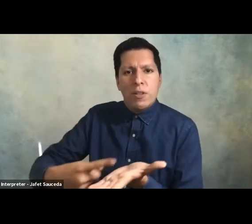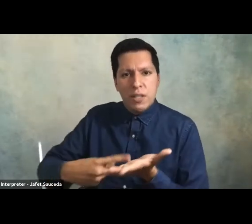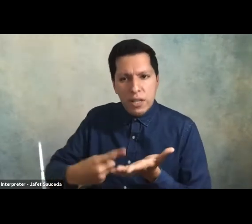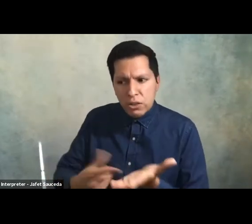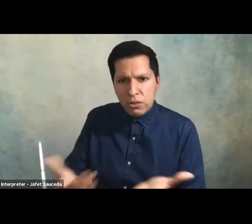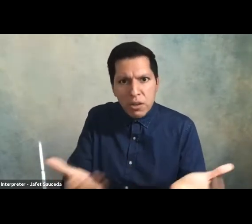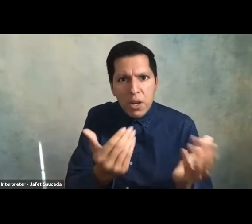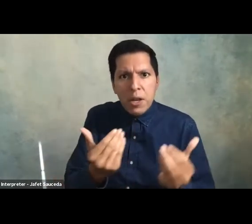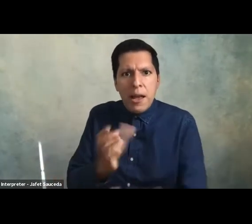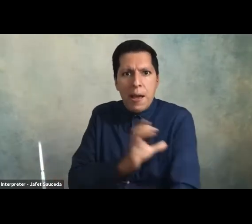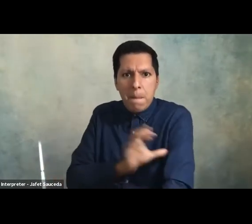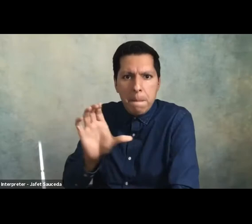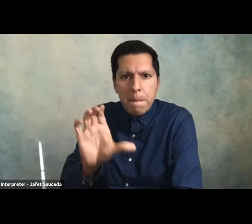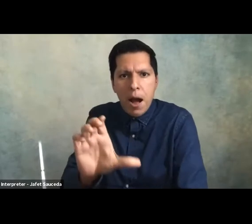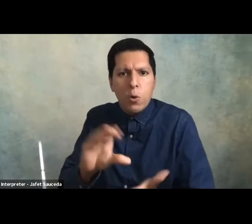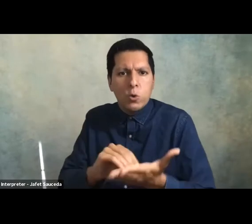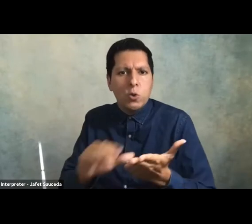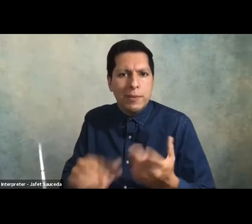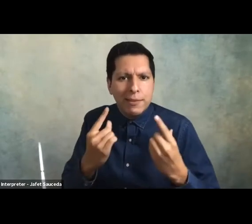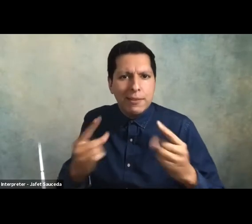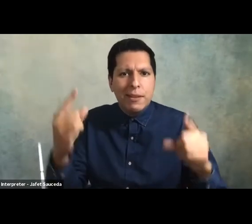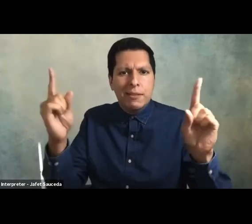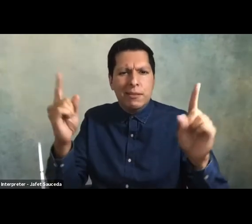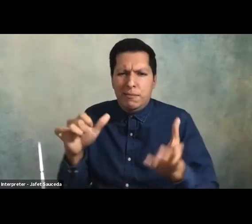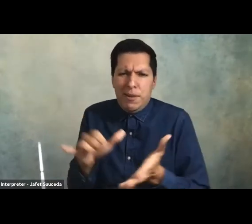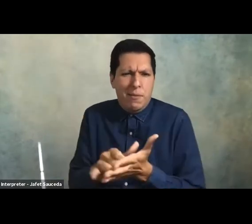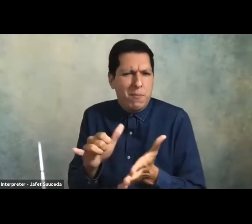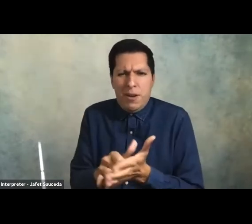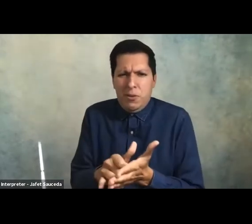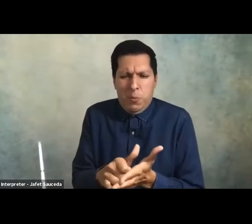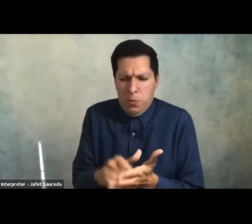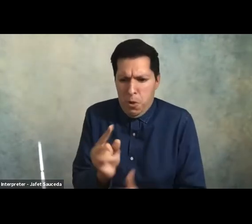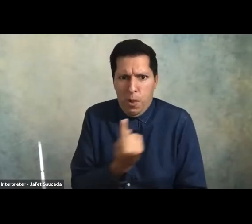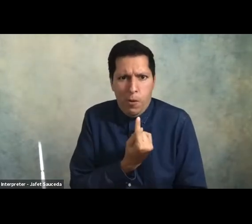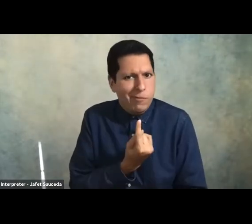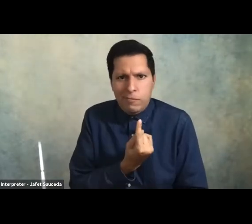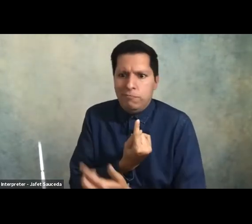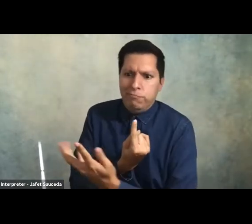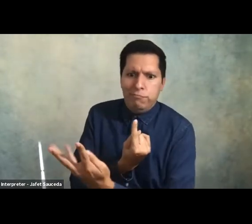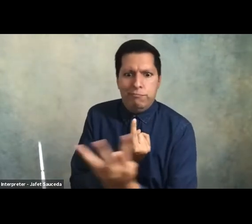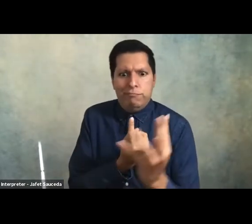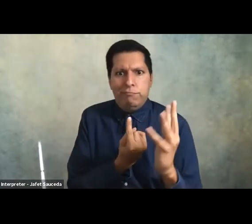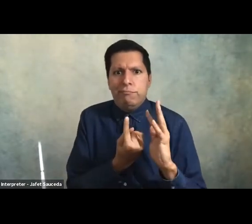it could not have been done been done without the work of all of these folks so i appreciate you and